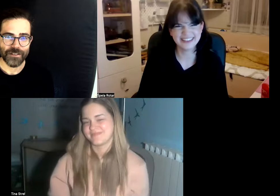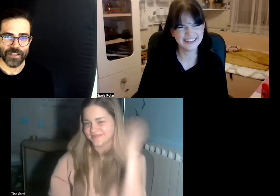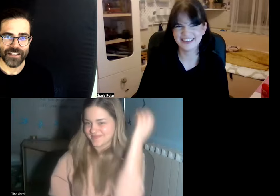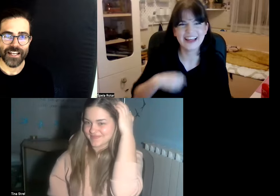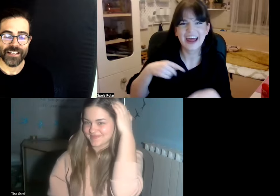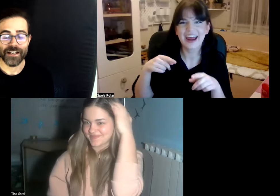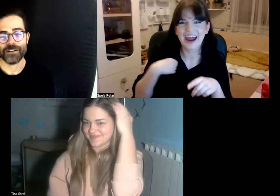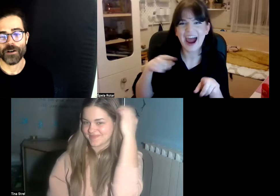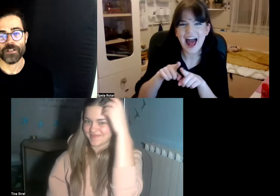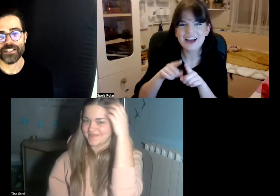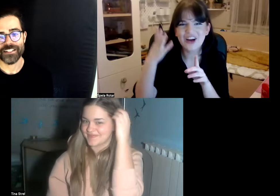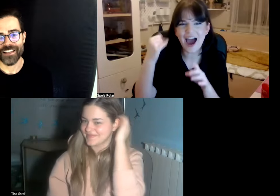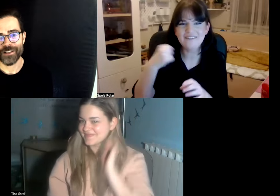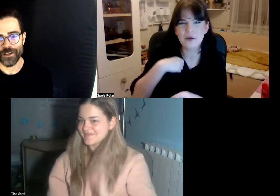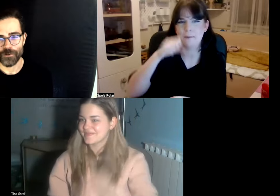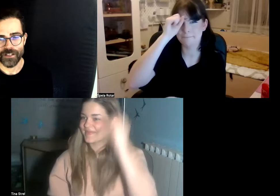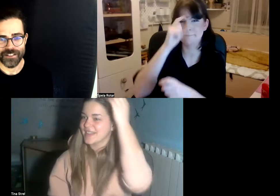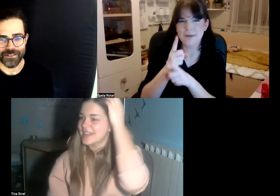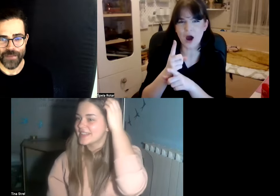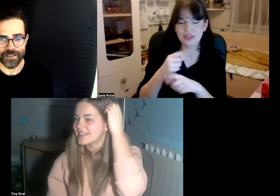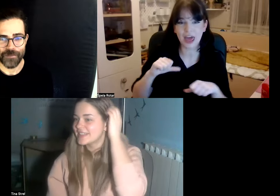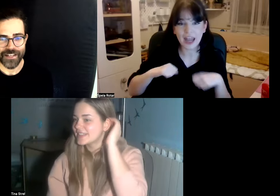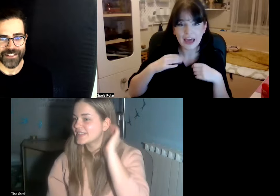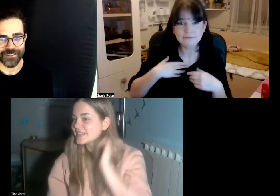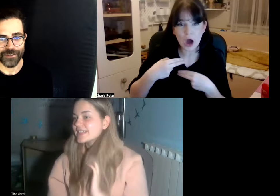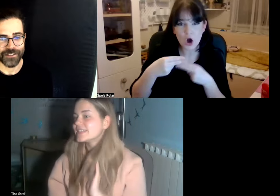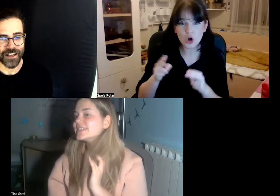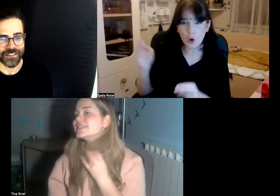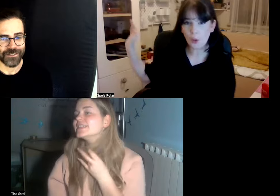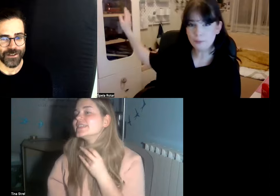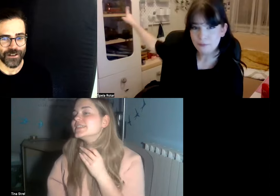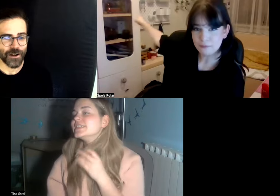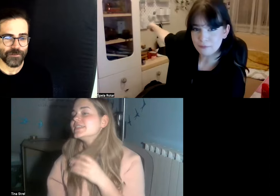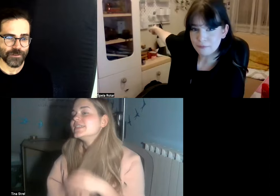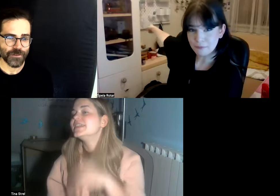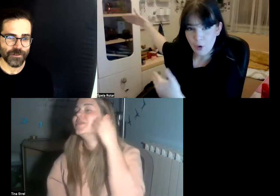but yeah yeah I will just I don't know I will just make a mess and turn the lights on and off to